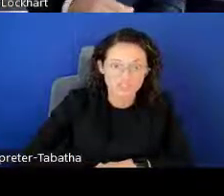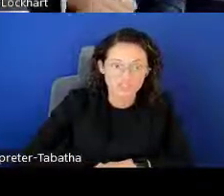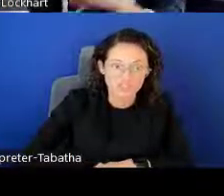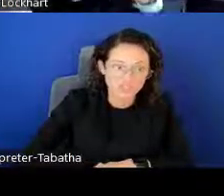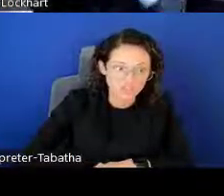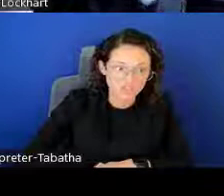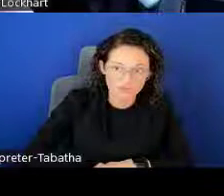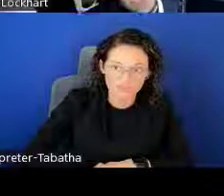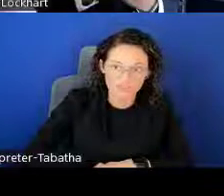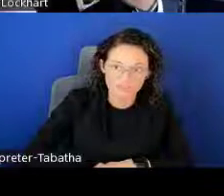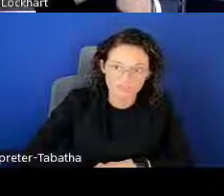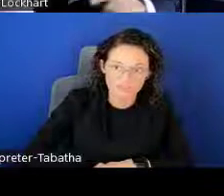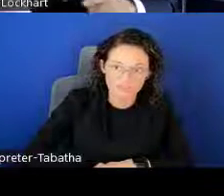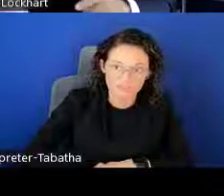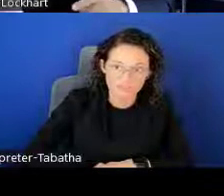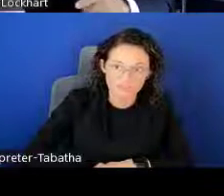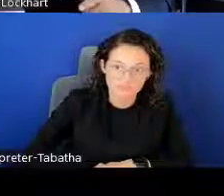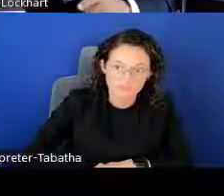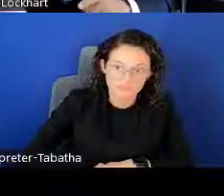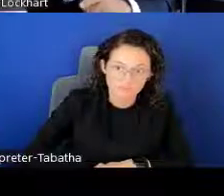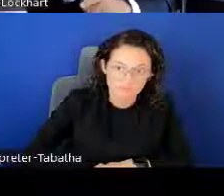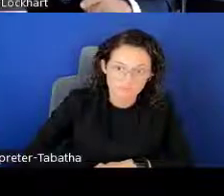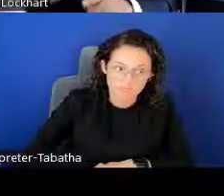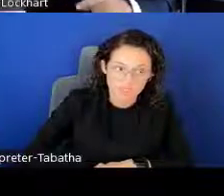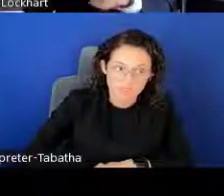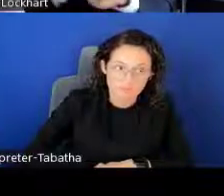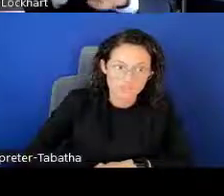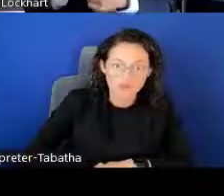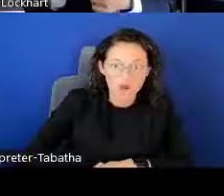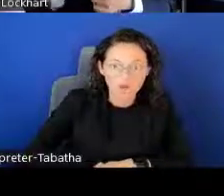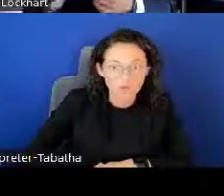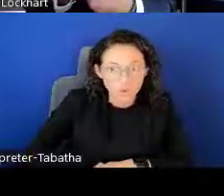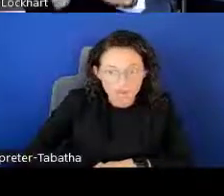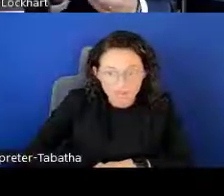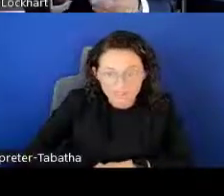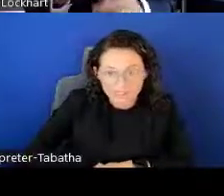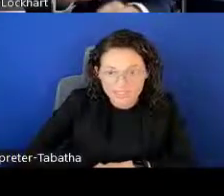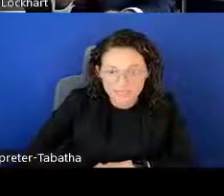within your career, strong qualities